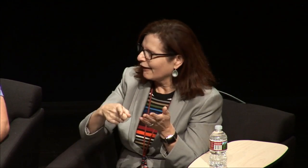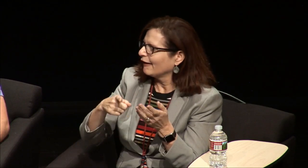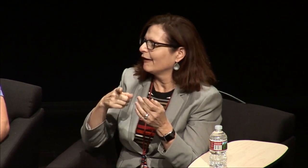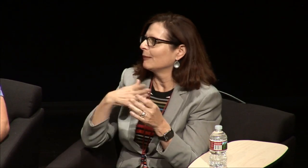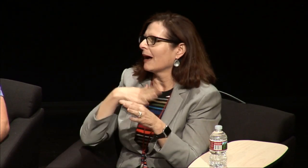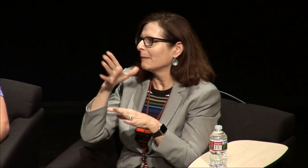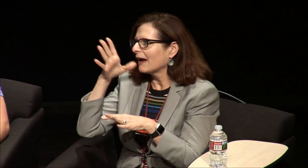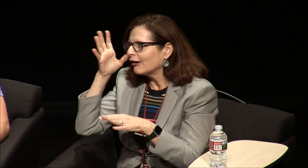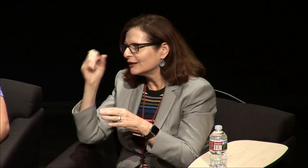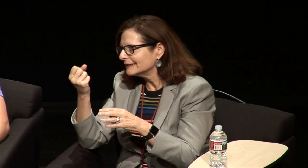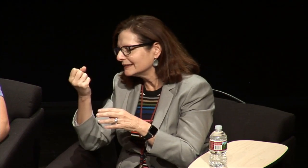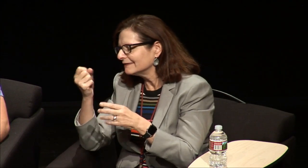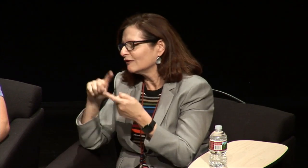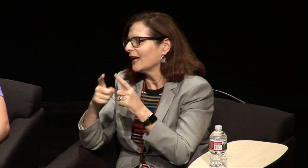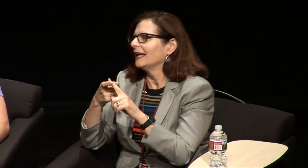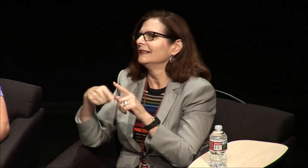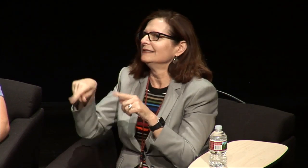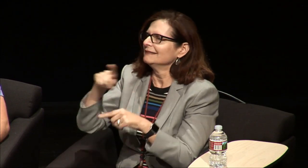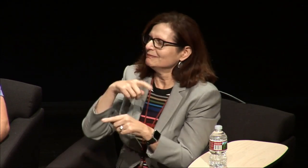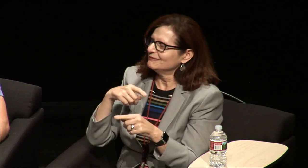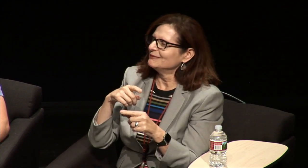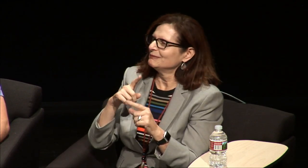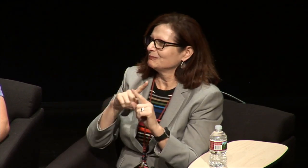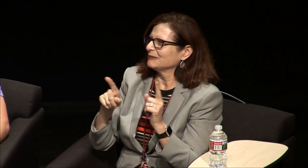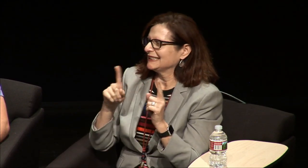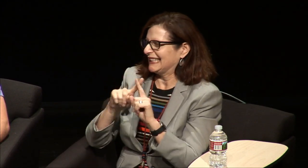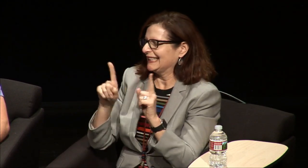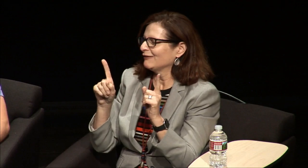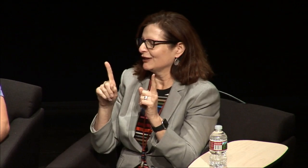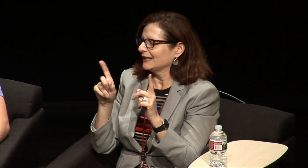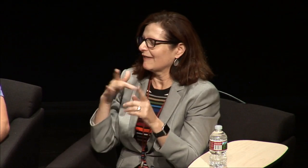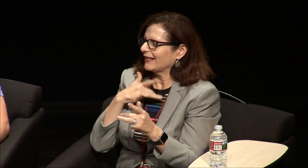was friends with students there my parents had friends and that life on